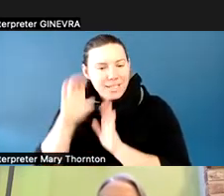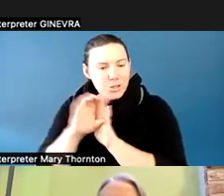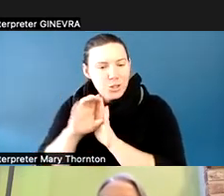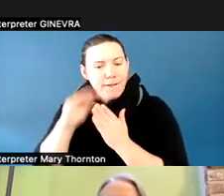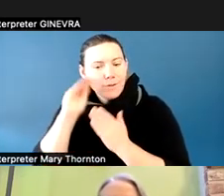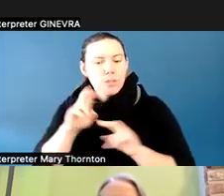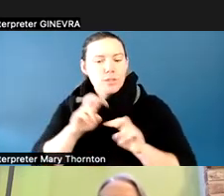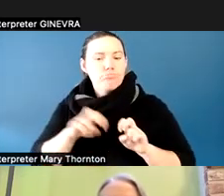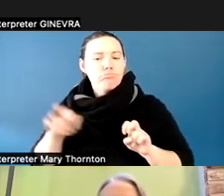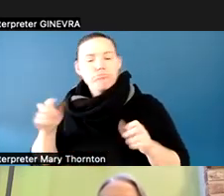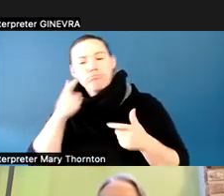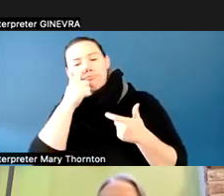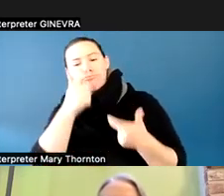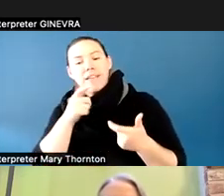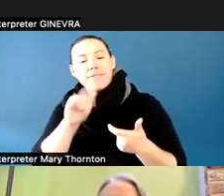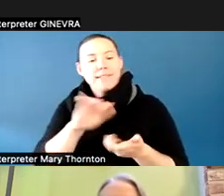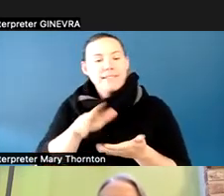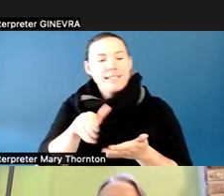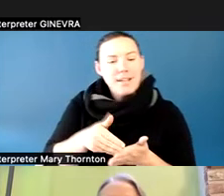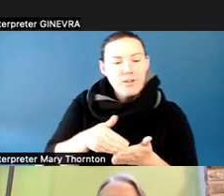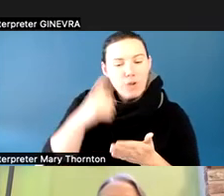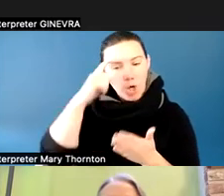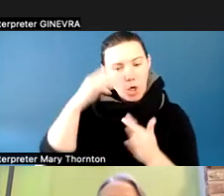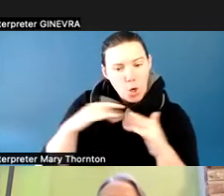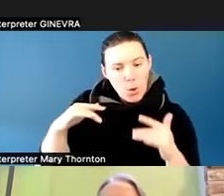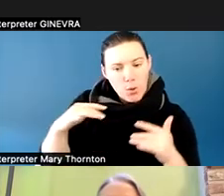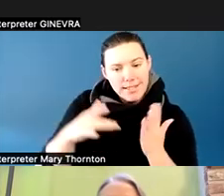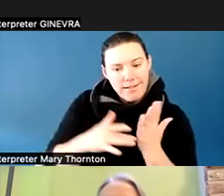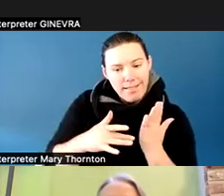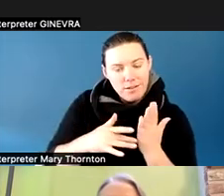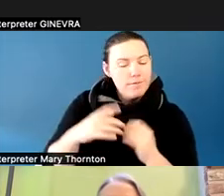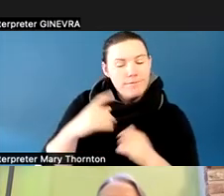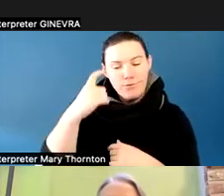And one of the activities we have done, for example, is present the students with case studies